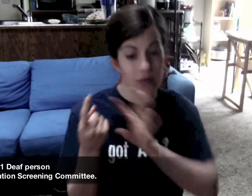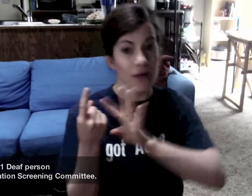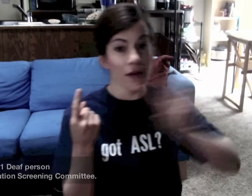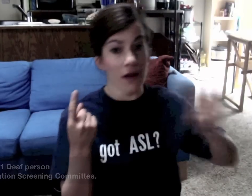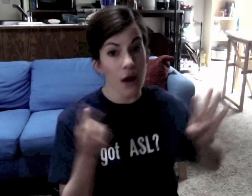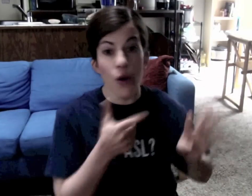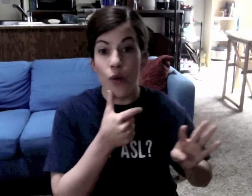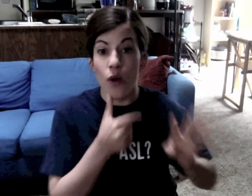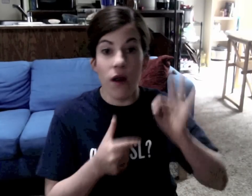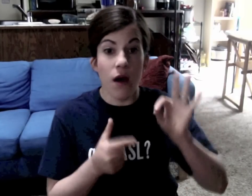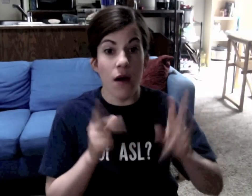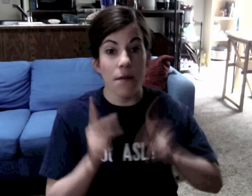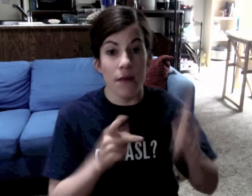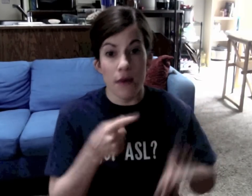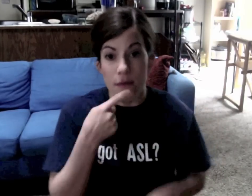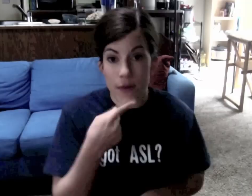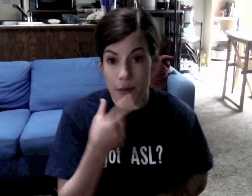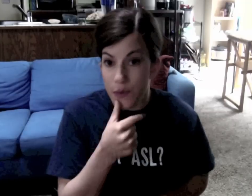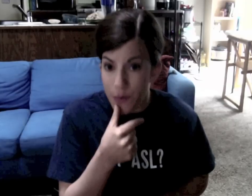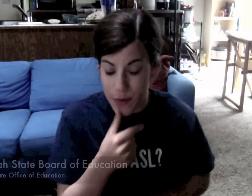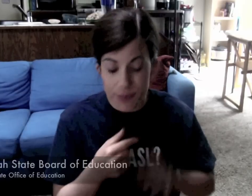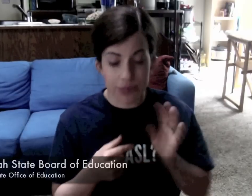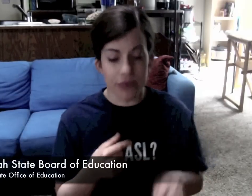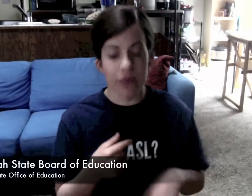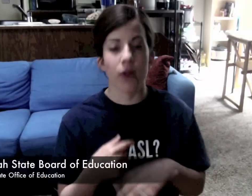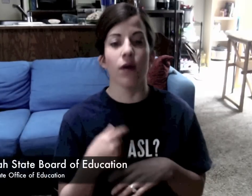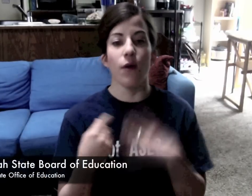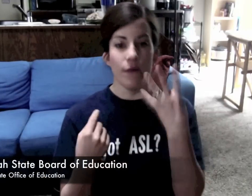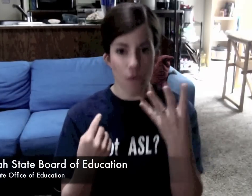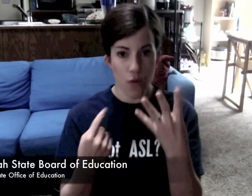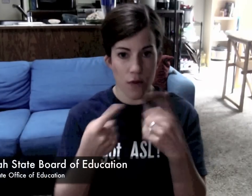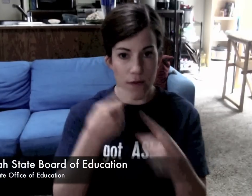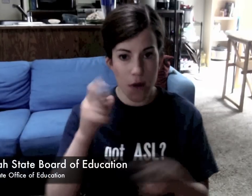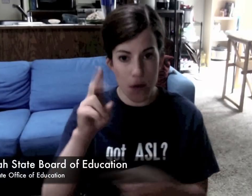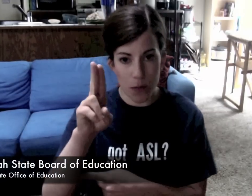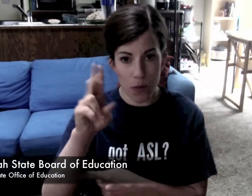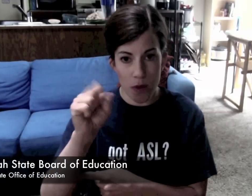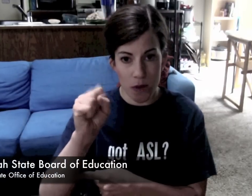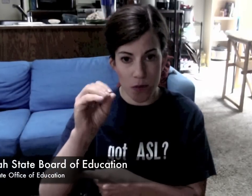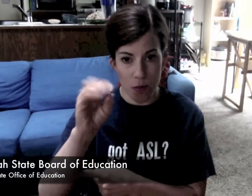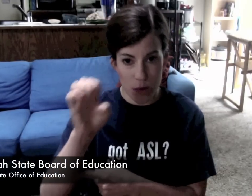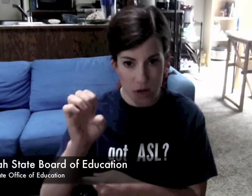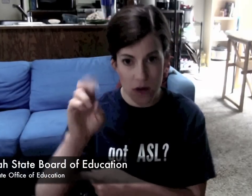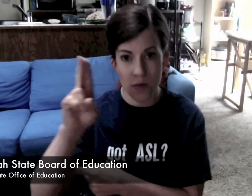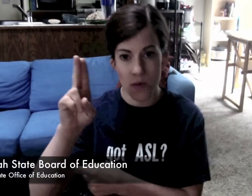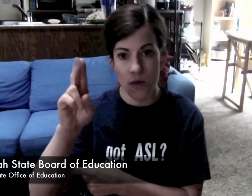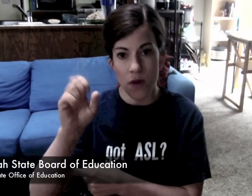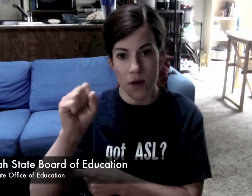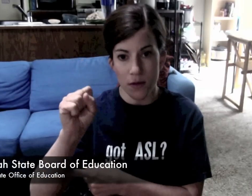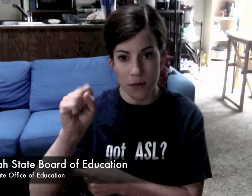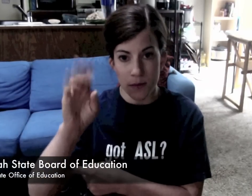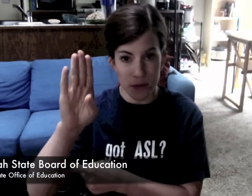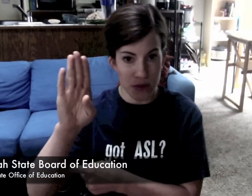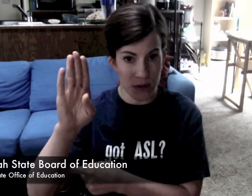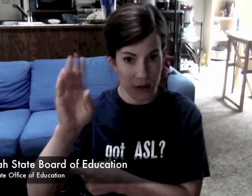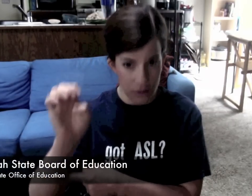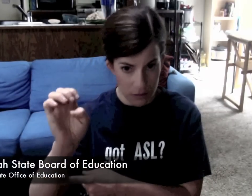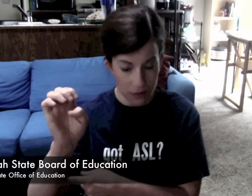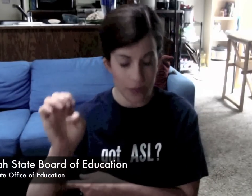While there is one deaf member, those hearing members are from: 1) 4 members from USOE and USBE